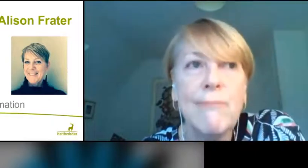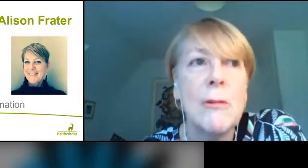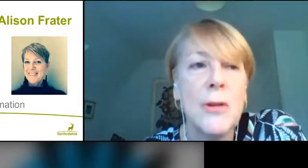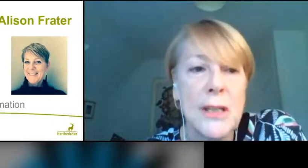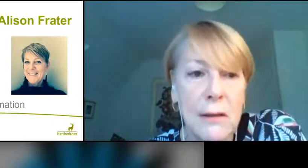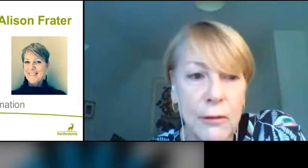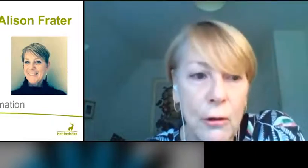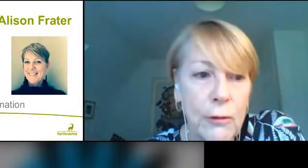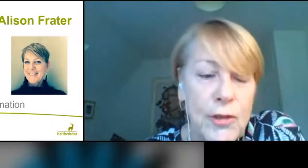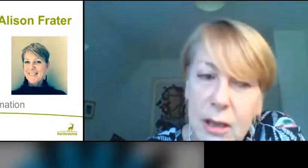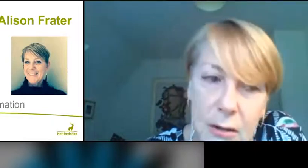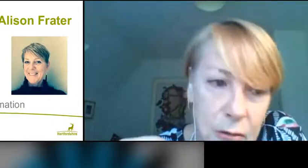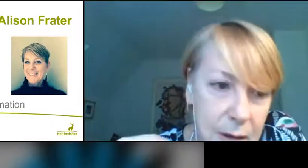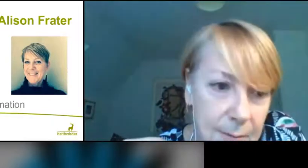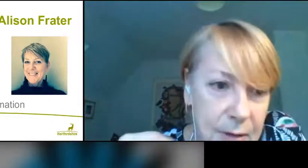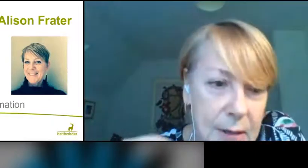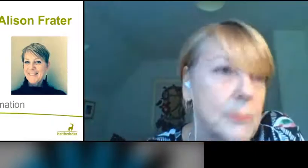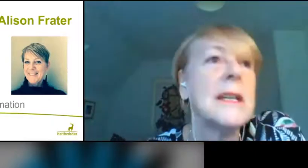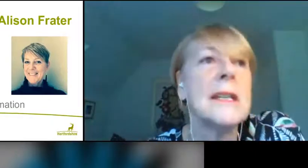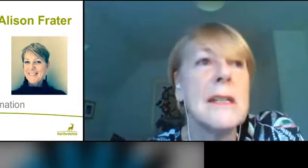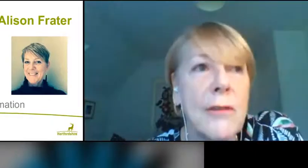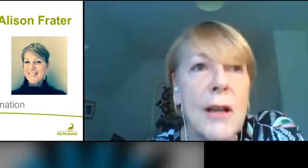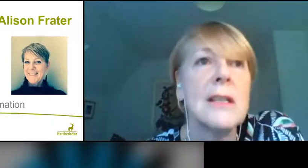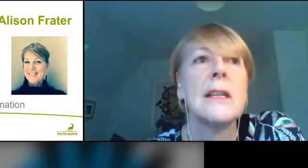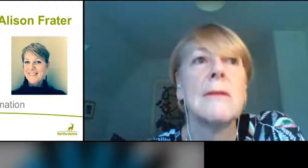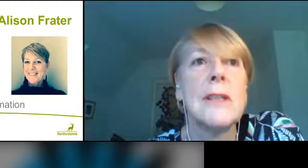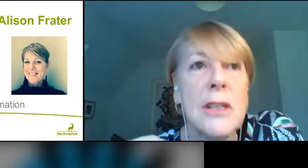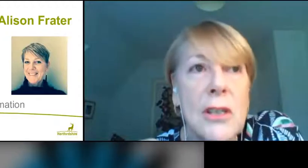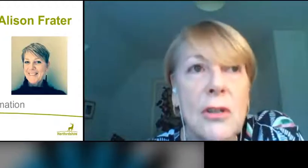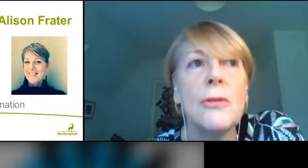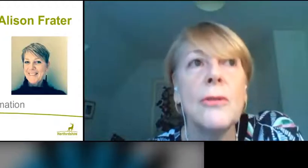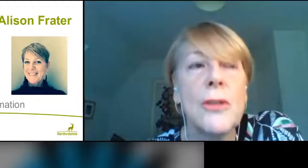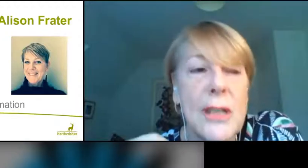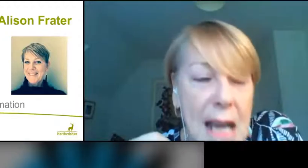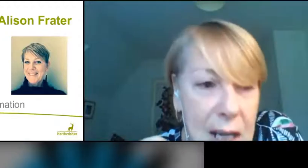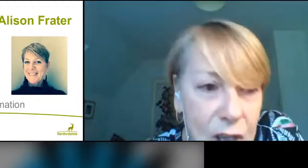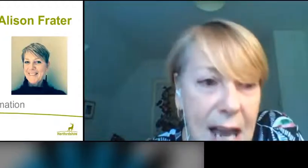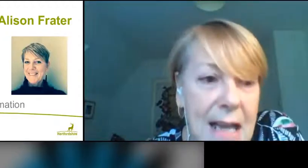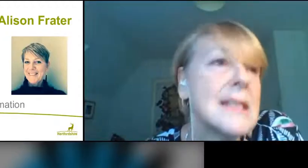Everybody's involved; the police, the fire service, the schools, the NHS,